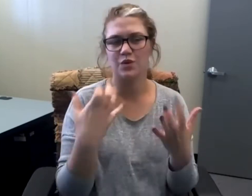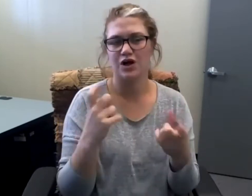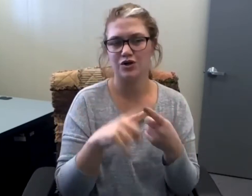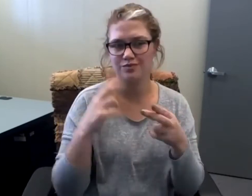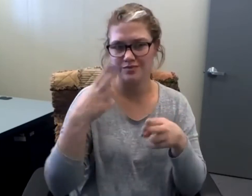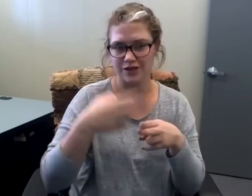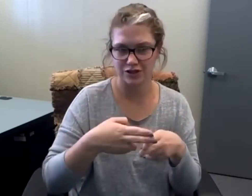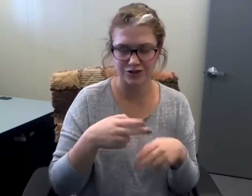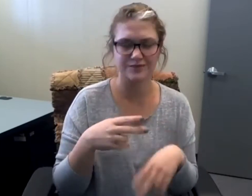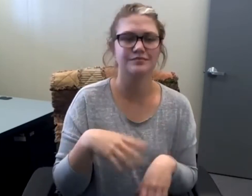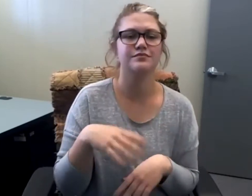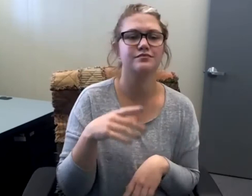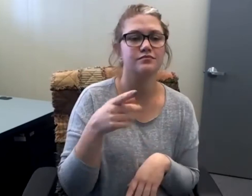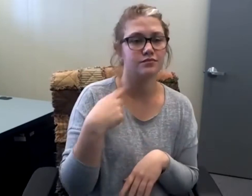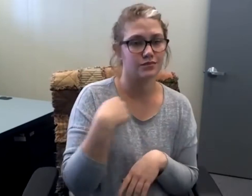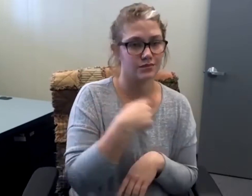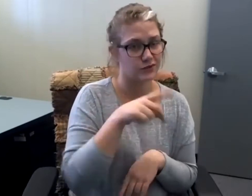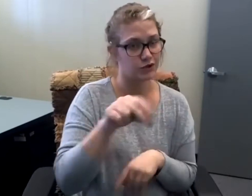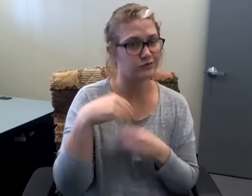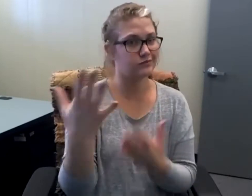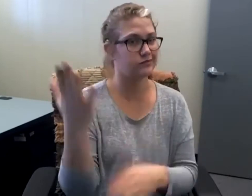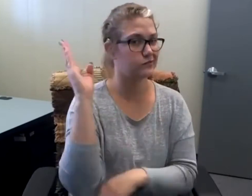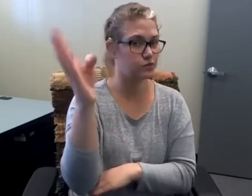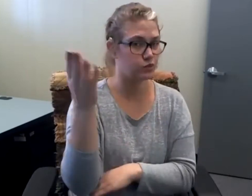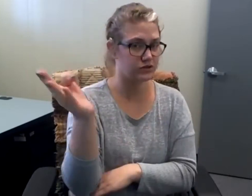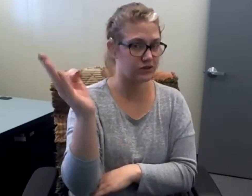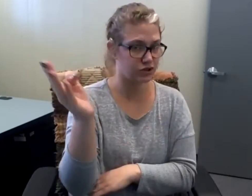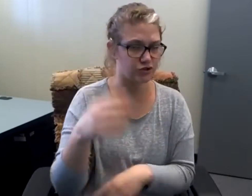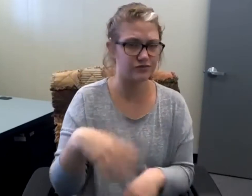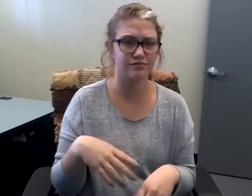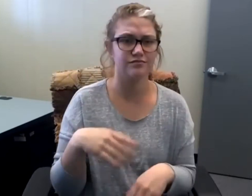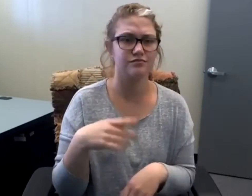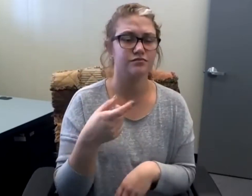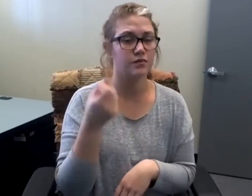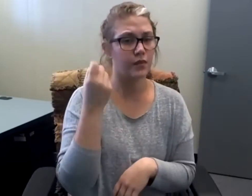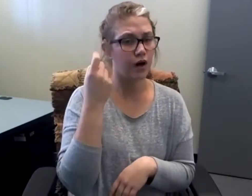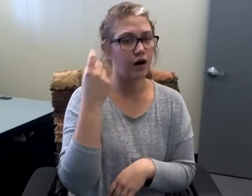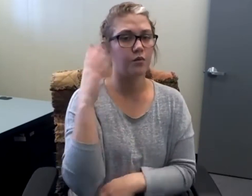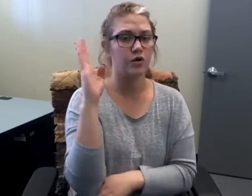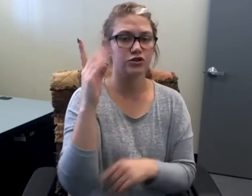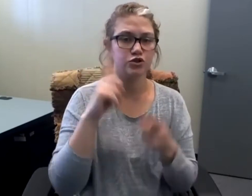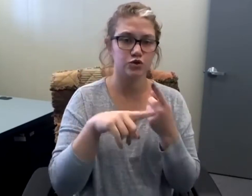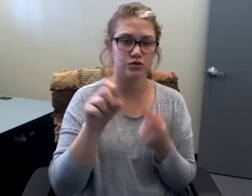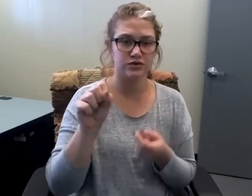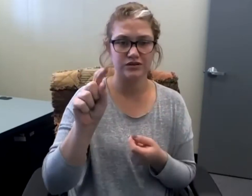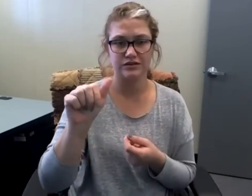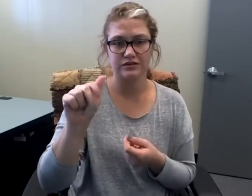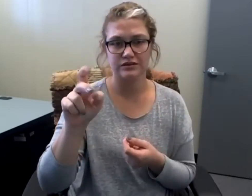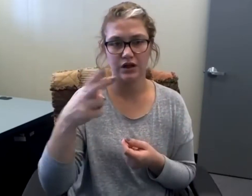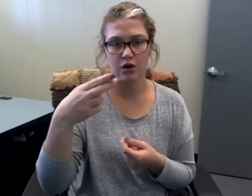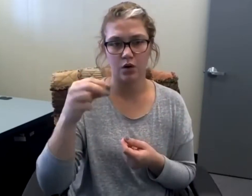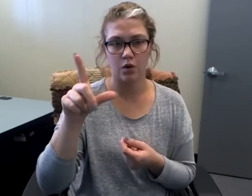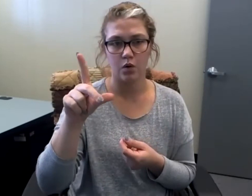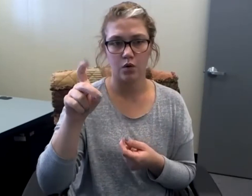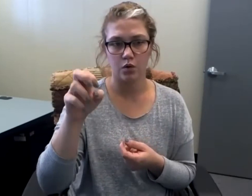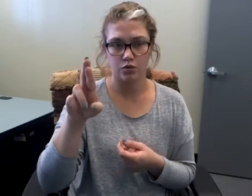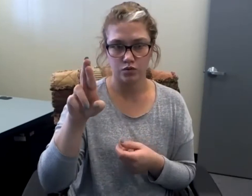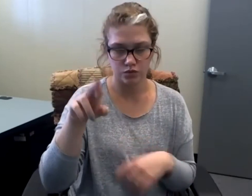One last thing that I wanted to mention is that we do provide presentations. We can present to